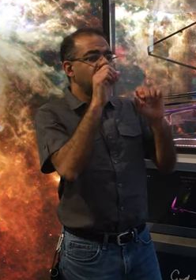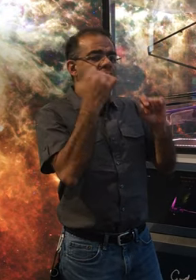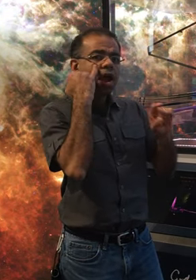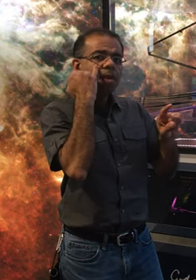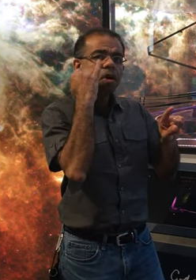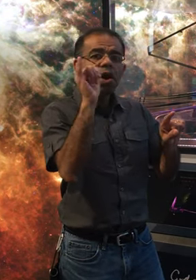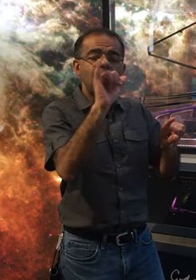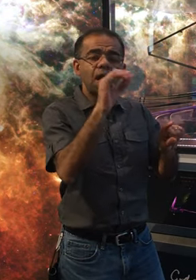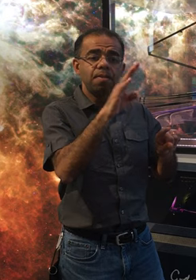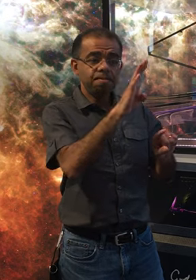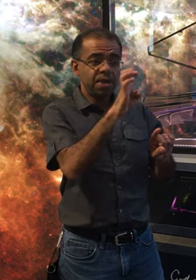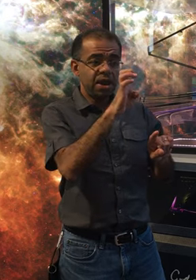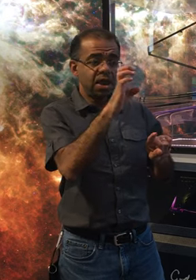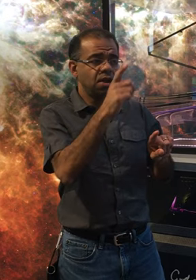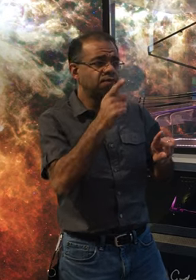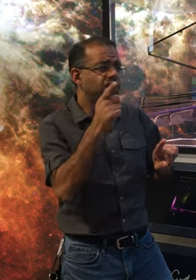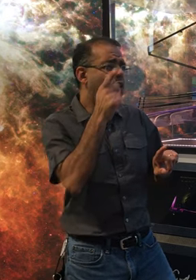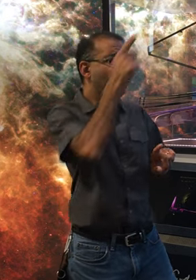it could detect the heat signature